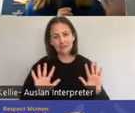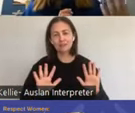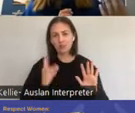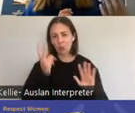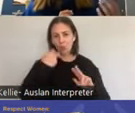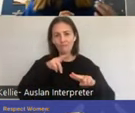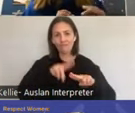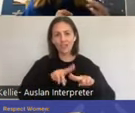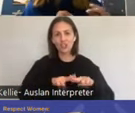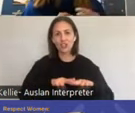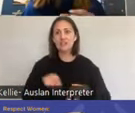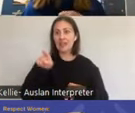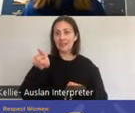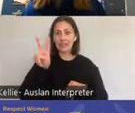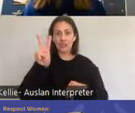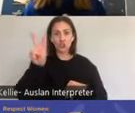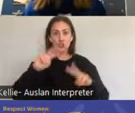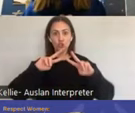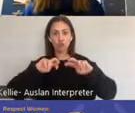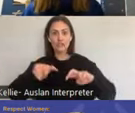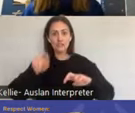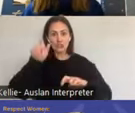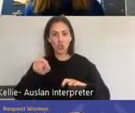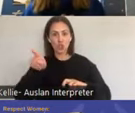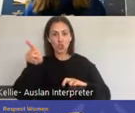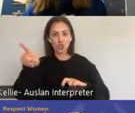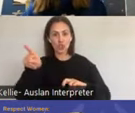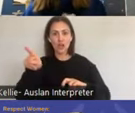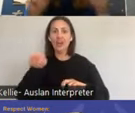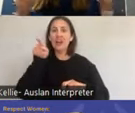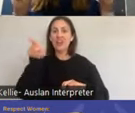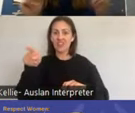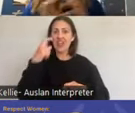fabulous work in this area also tried to do gay conversion and fix people.